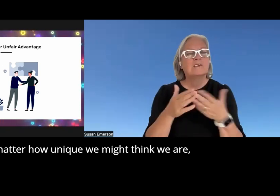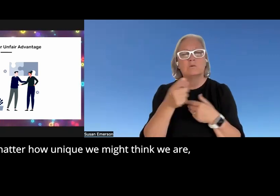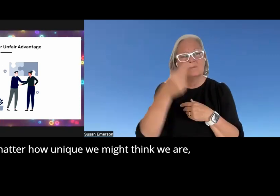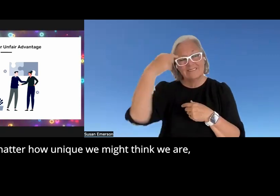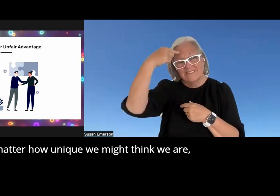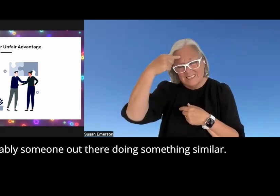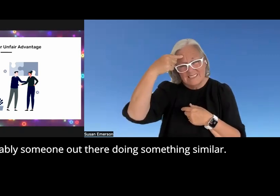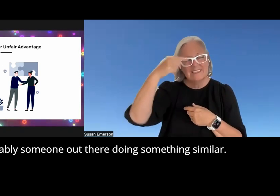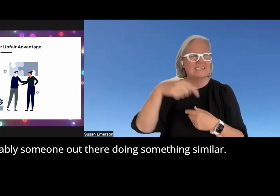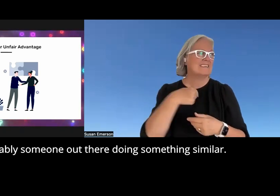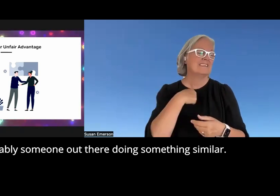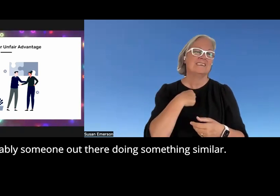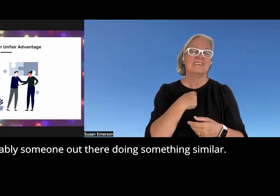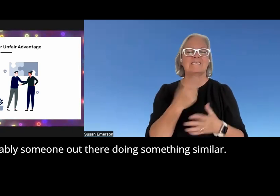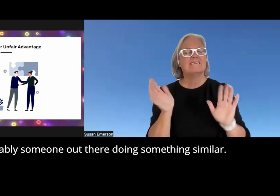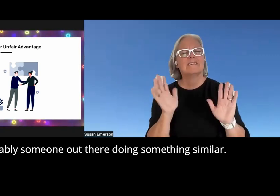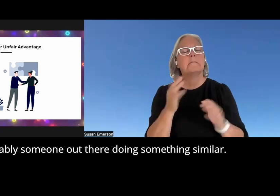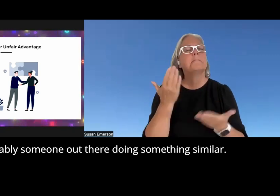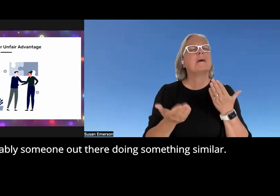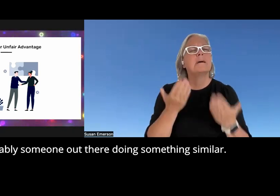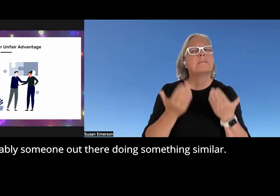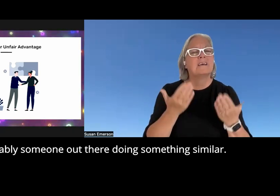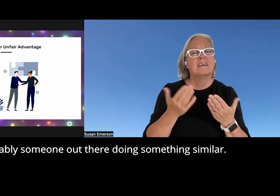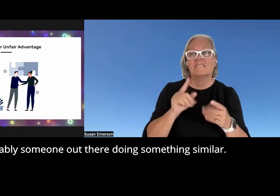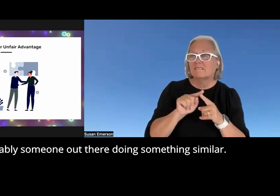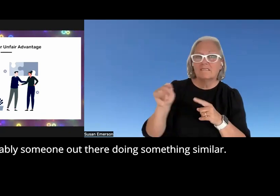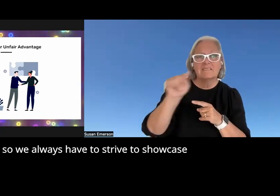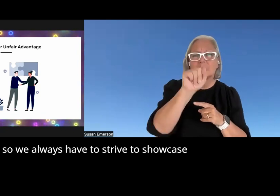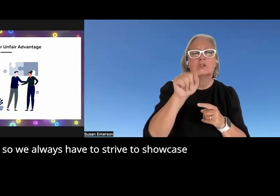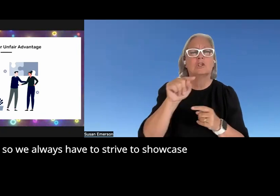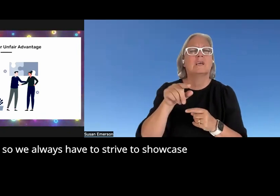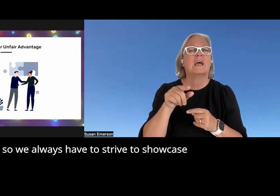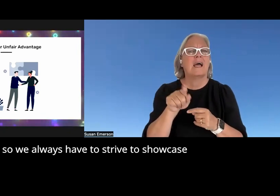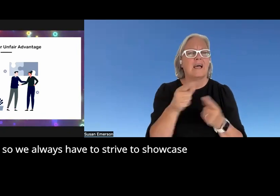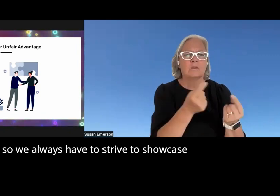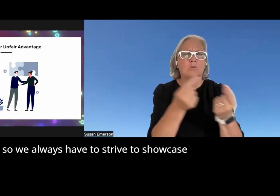we uh we are there's probably someone out there doing something similar and so we always have to